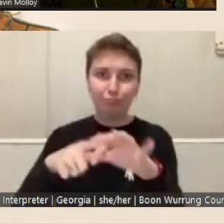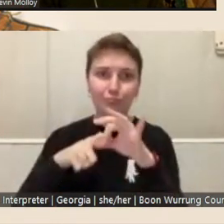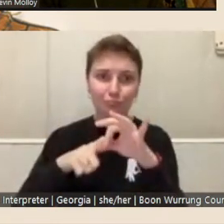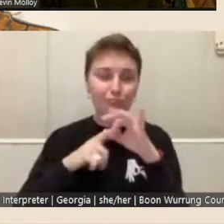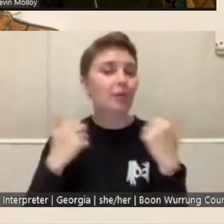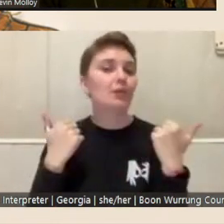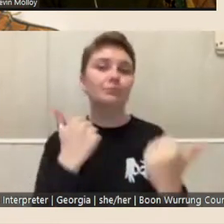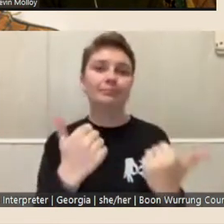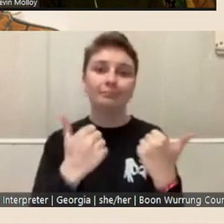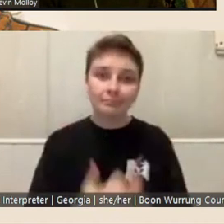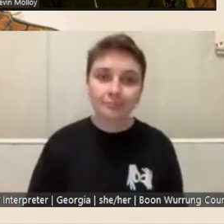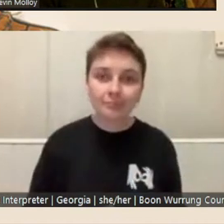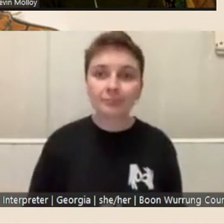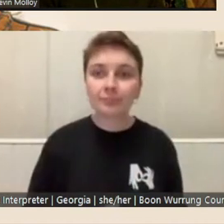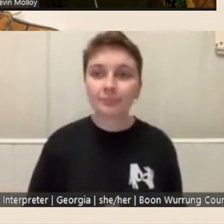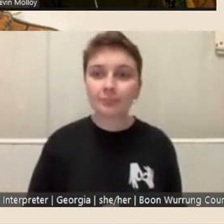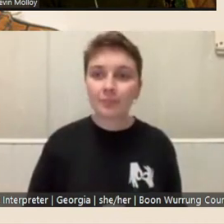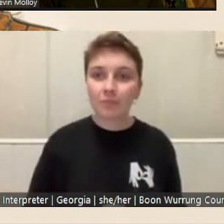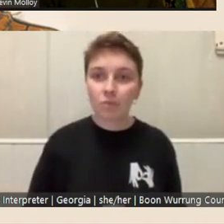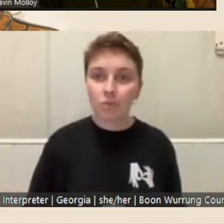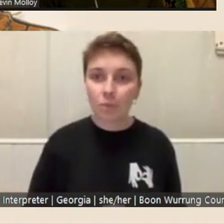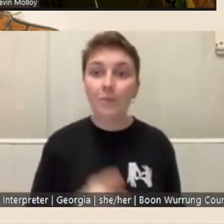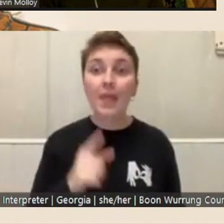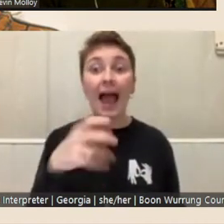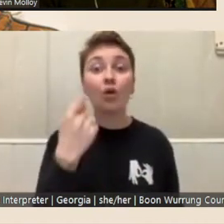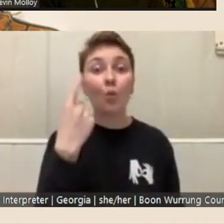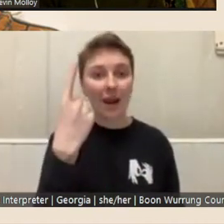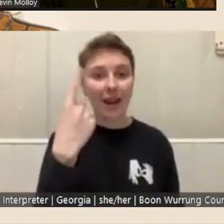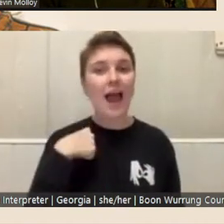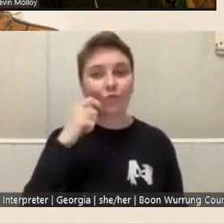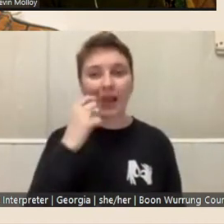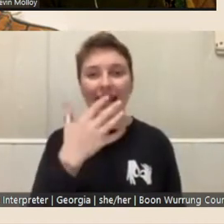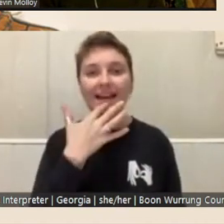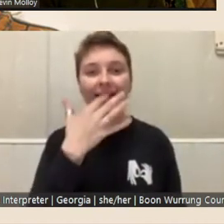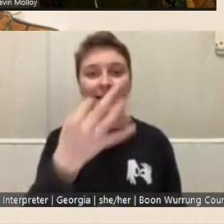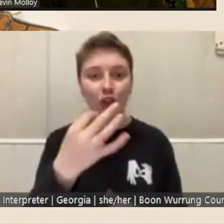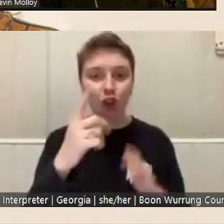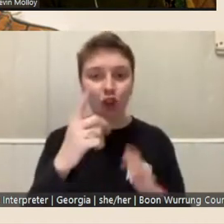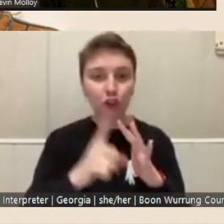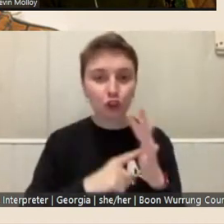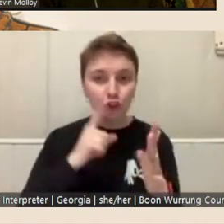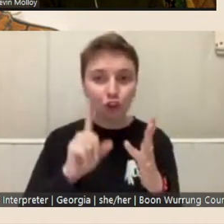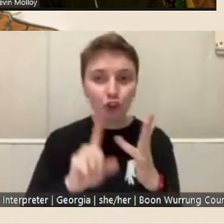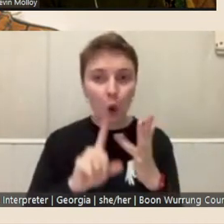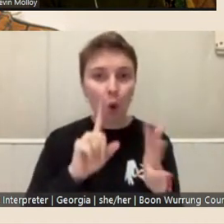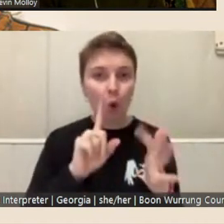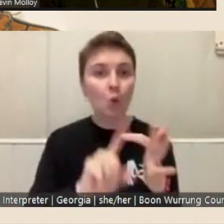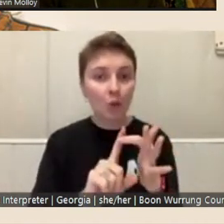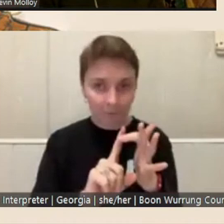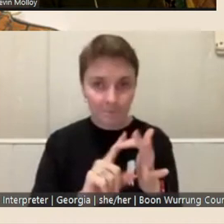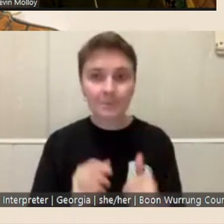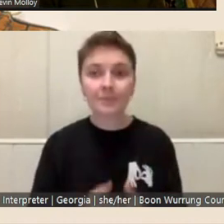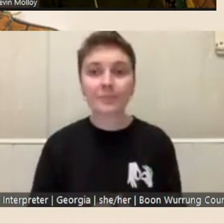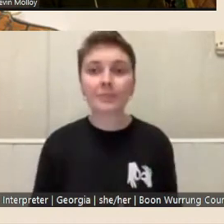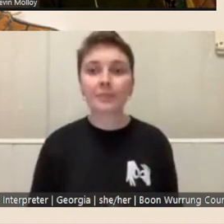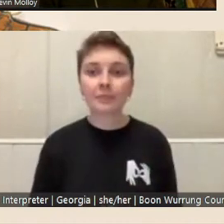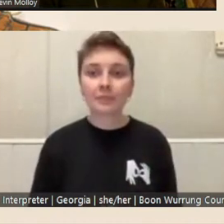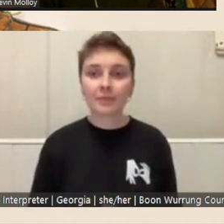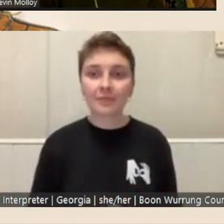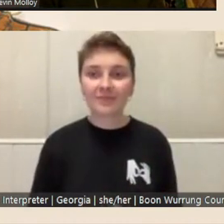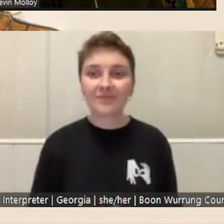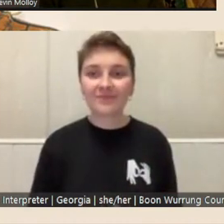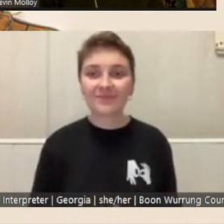Here's one that i'm gonna ask Joe...and we can, we can bounce this one back and forth together, so